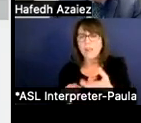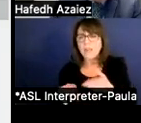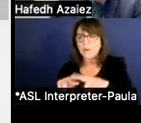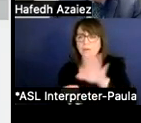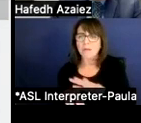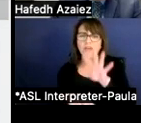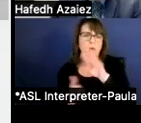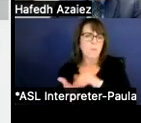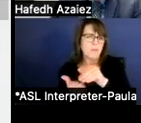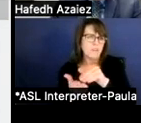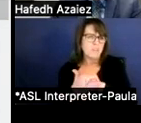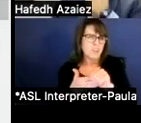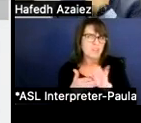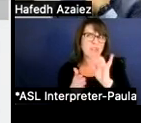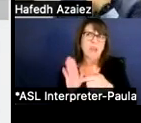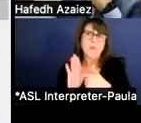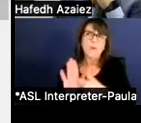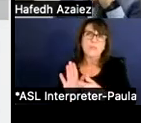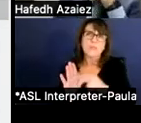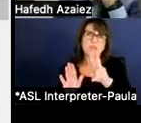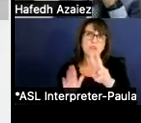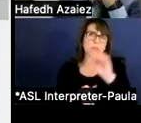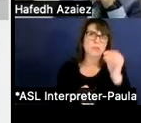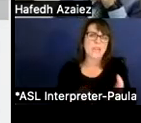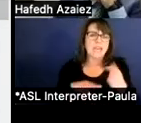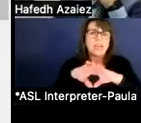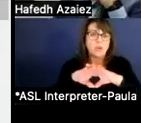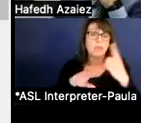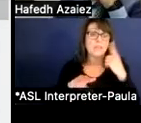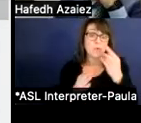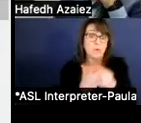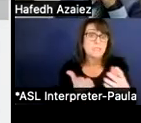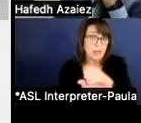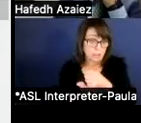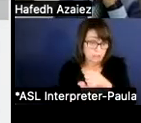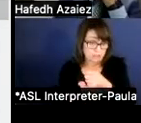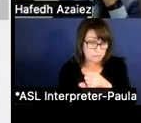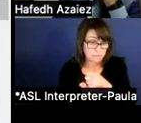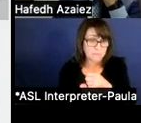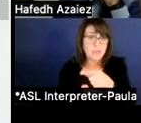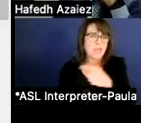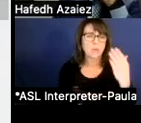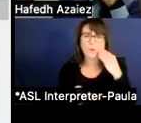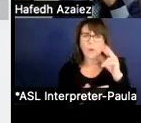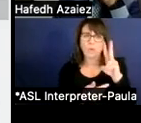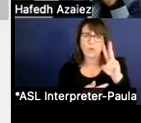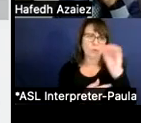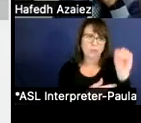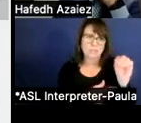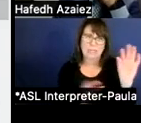So that represents about the 2% increase in salaries. As you all know, 2% is is not where we want to be.